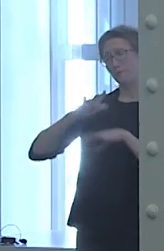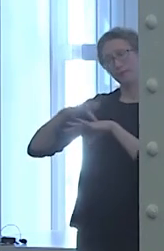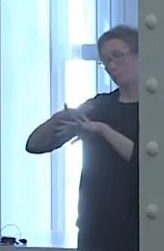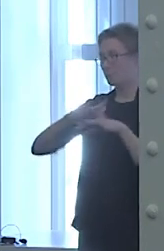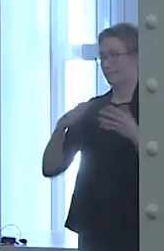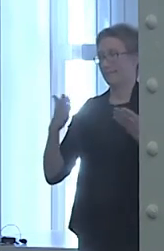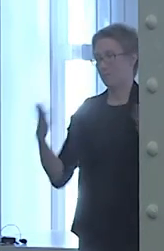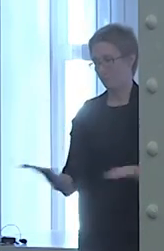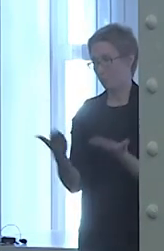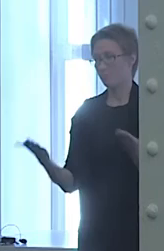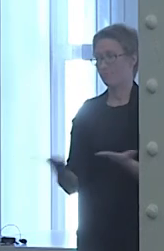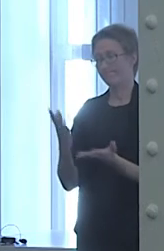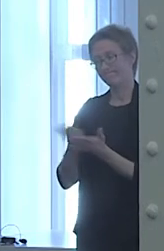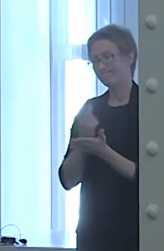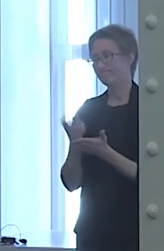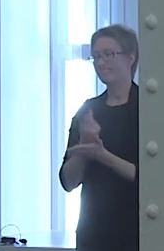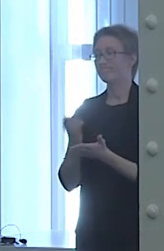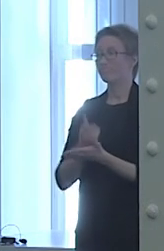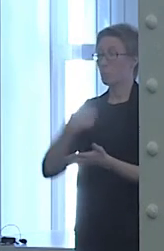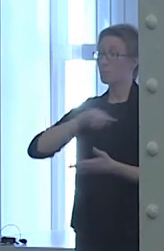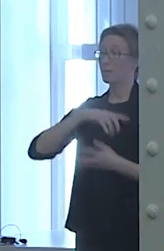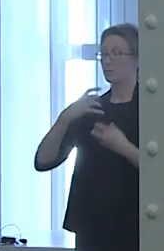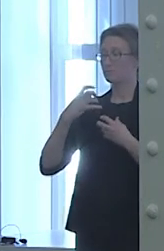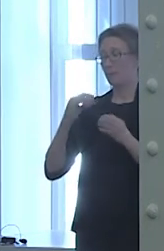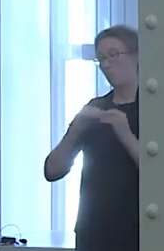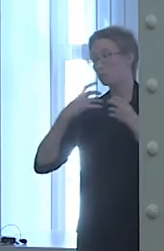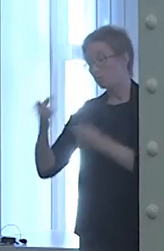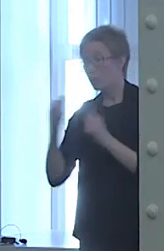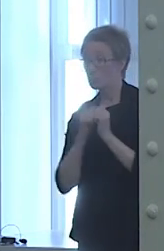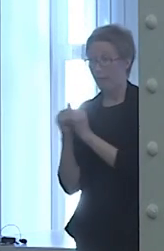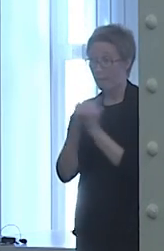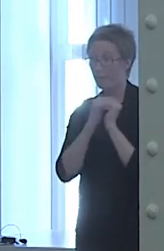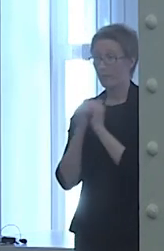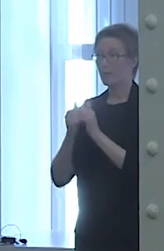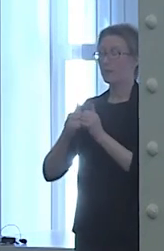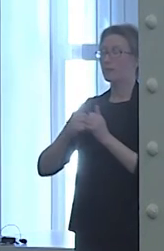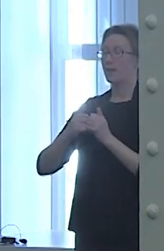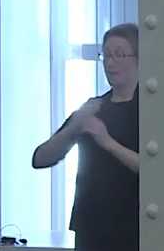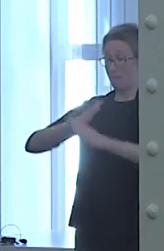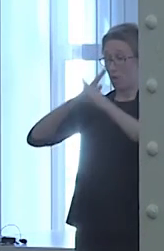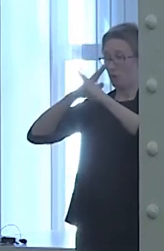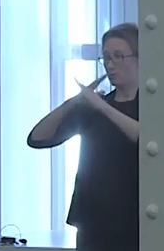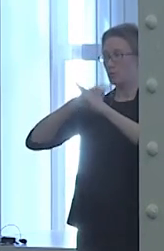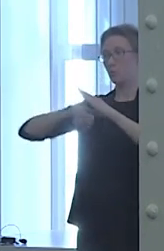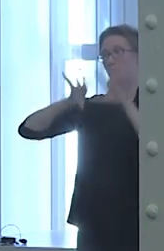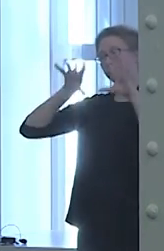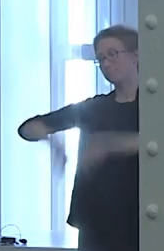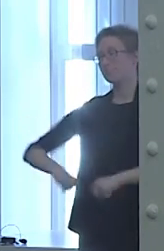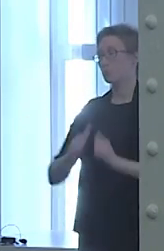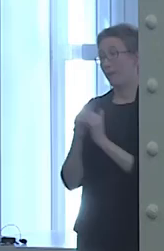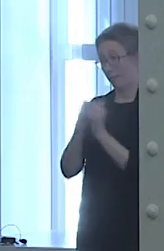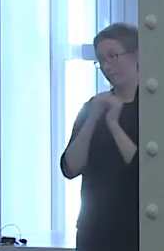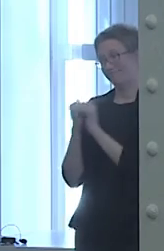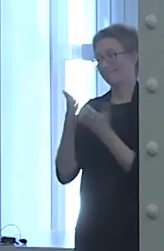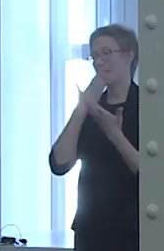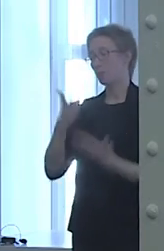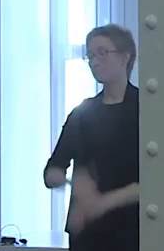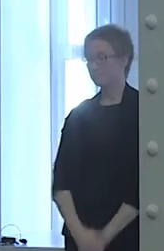We're in this together, we're stronger together, and we're breaking down barriers together. Thank you. (clapping)